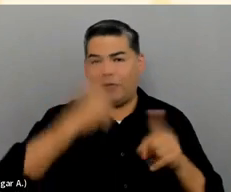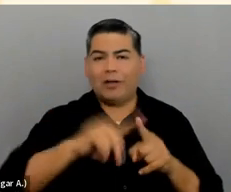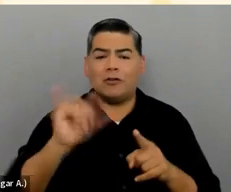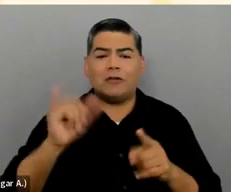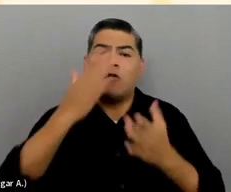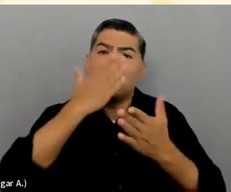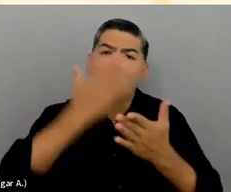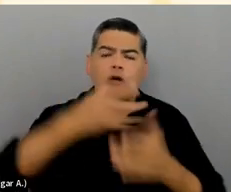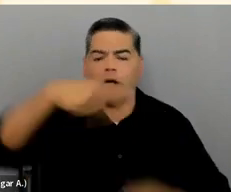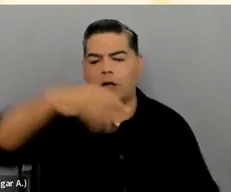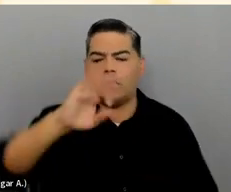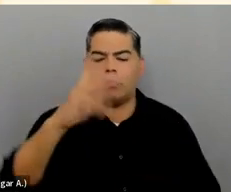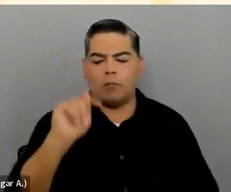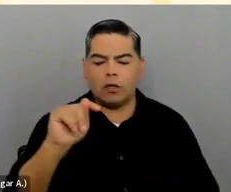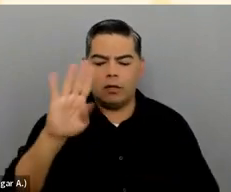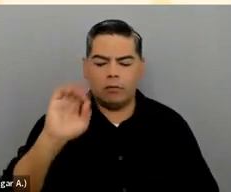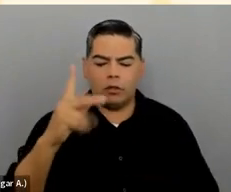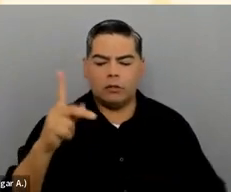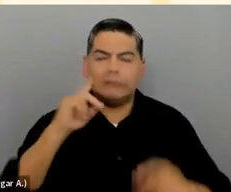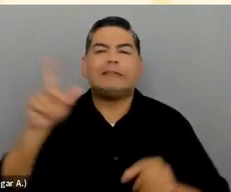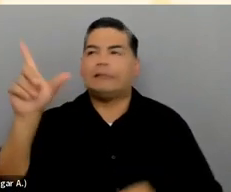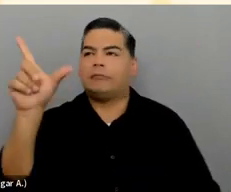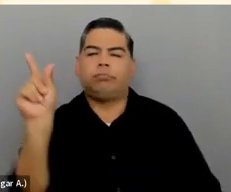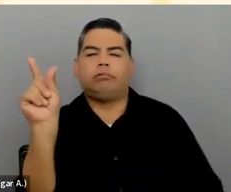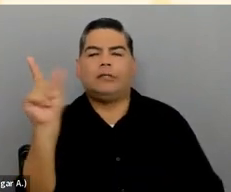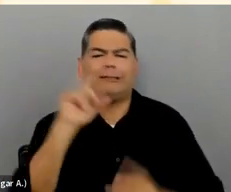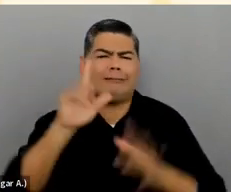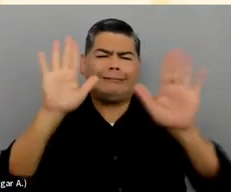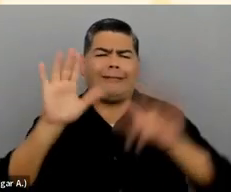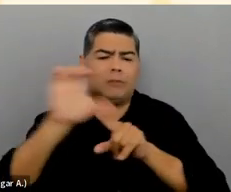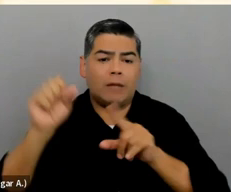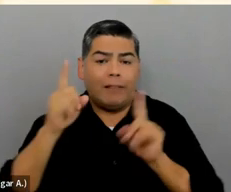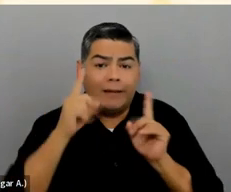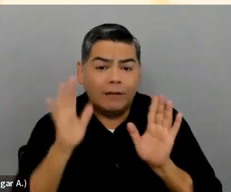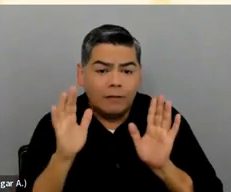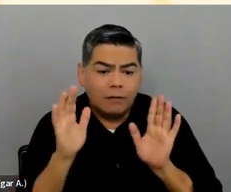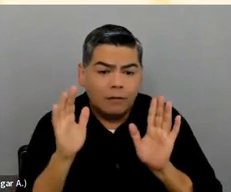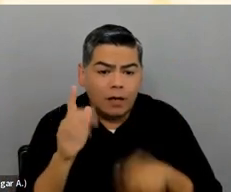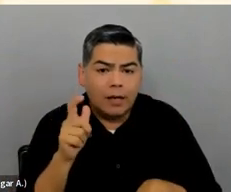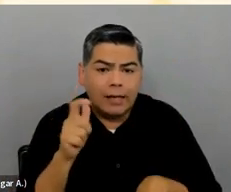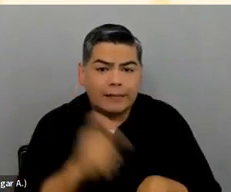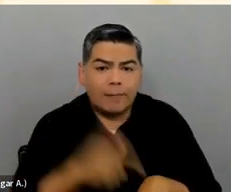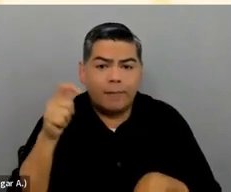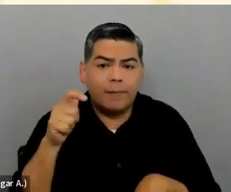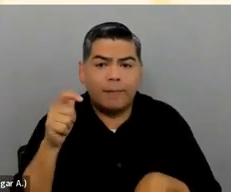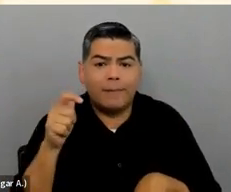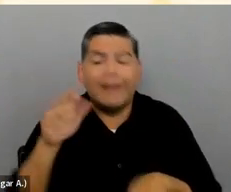A little pocket-sized pamphlet that's awesome. Yes. OK, I think that gets us to our time. Thank you, Sandi.